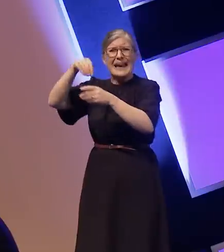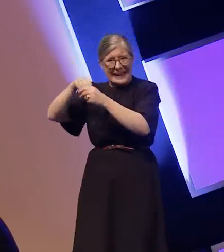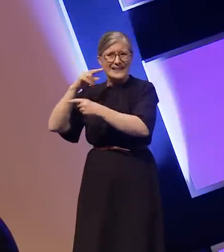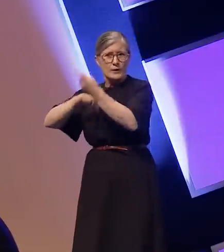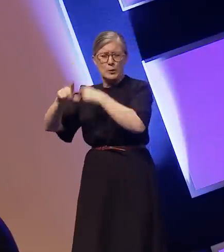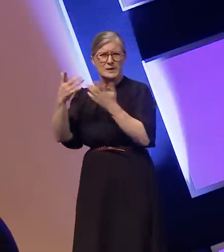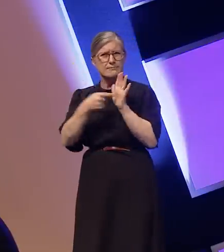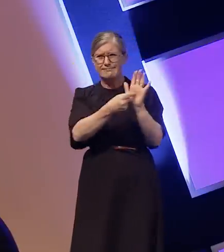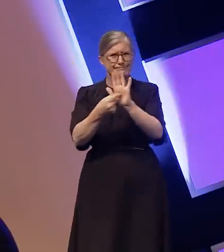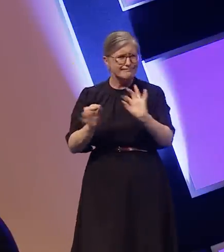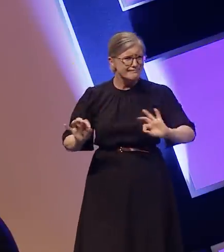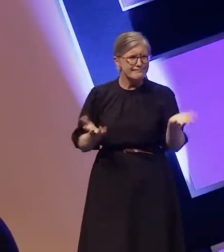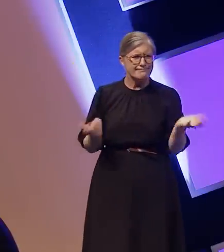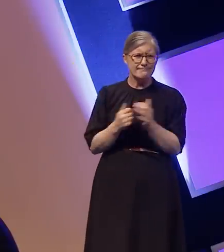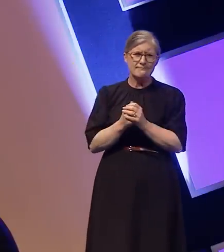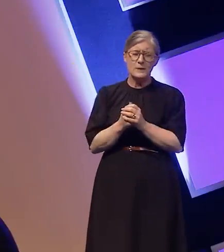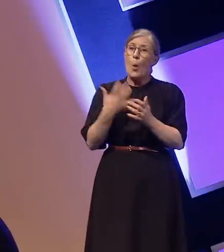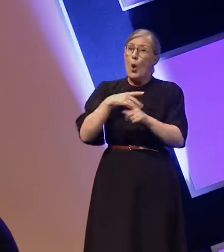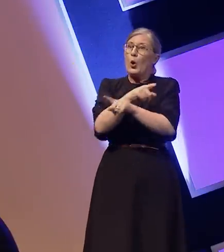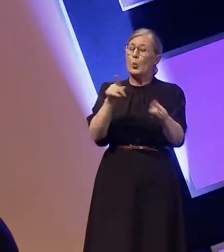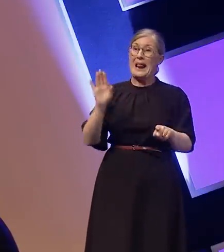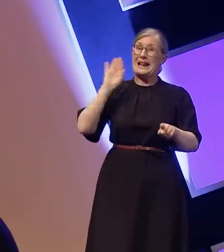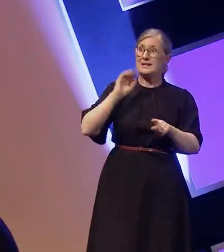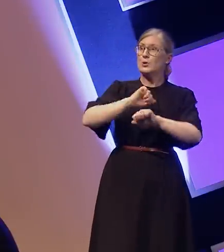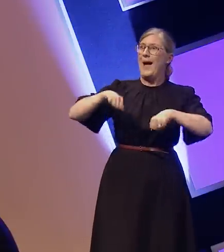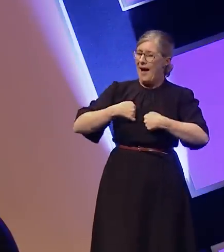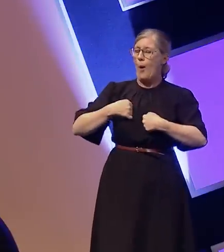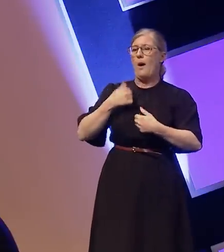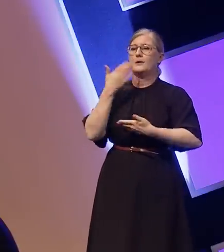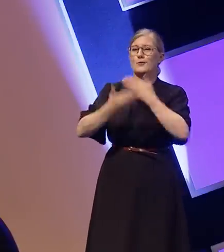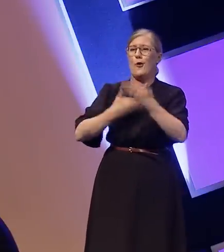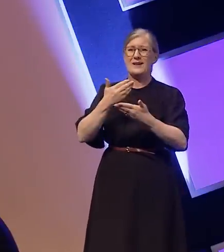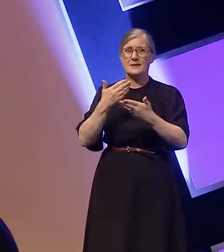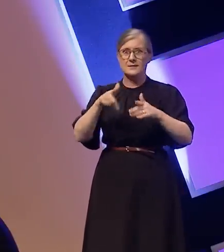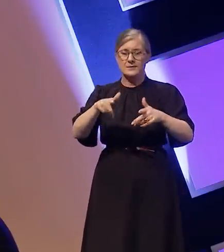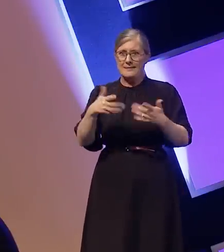and working with us to tell stories that haven't been told before, and that means portraying the